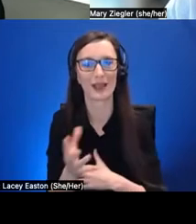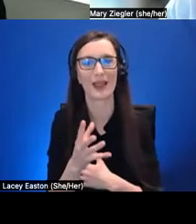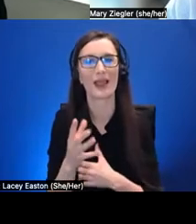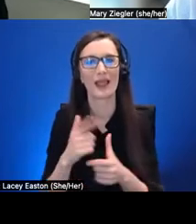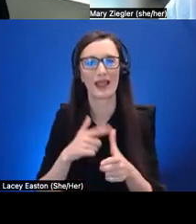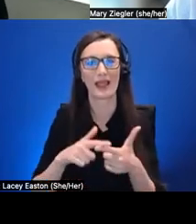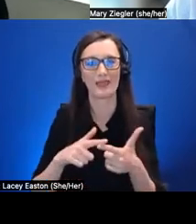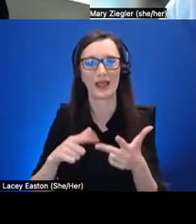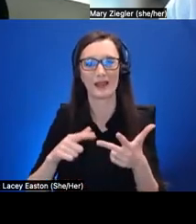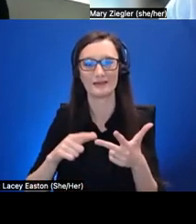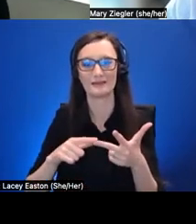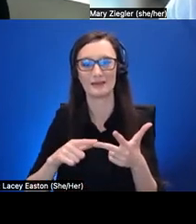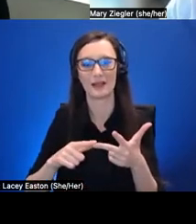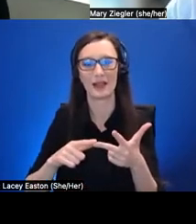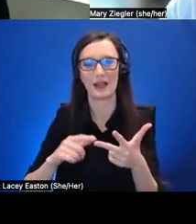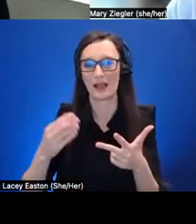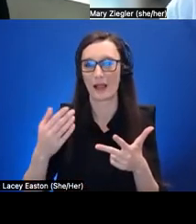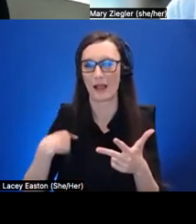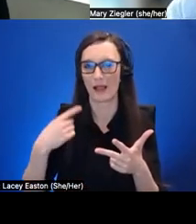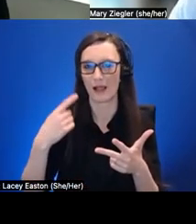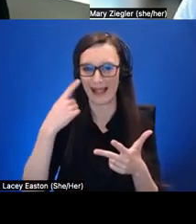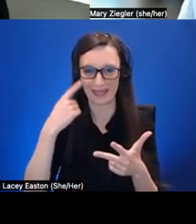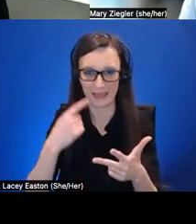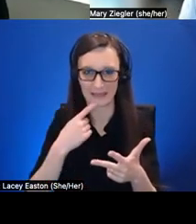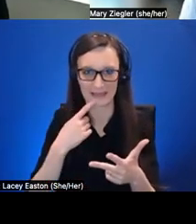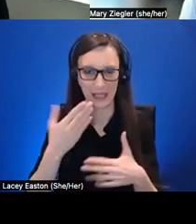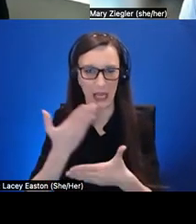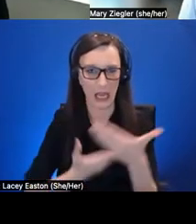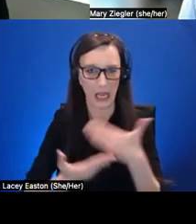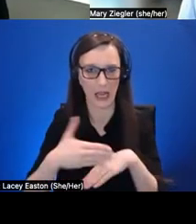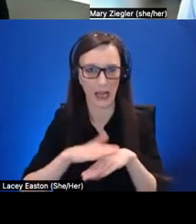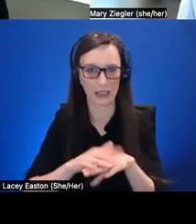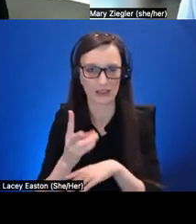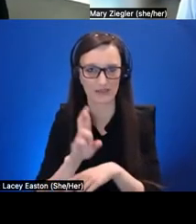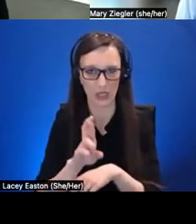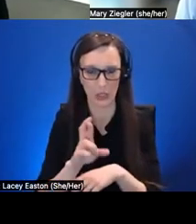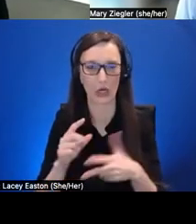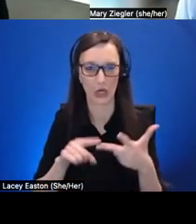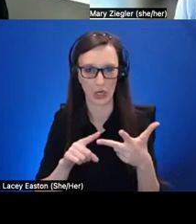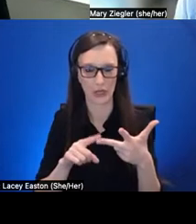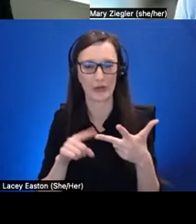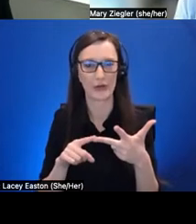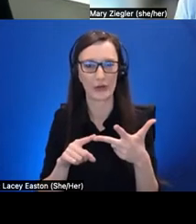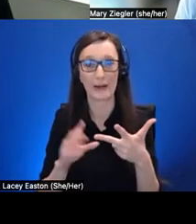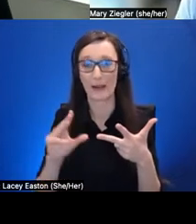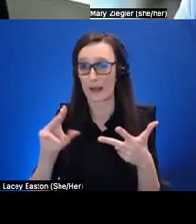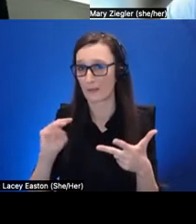reasonable to assume learners have um michael maybe you could talk briefly here uh and then we